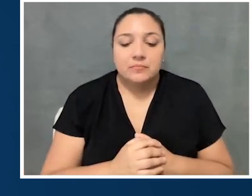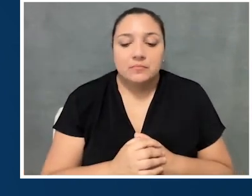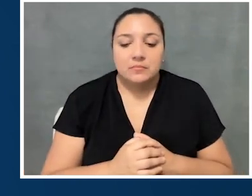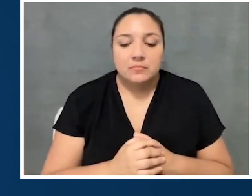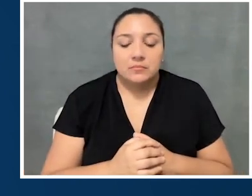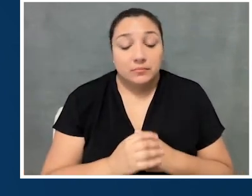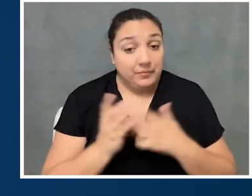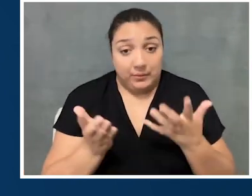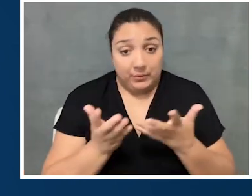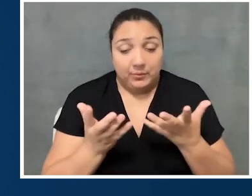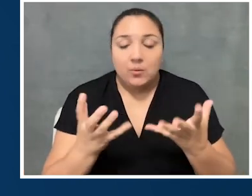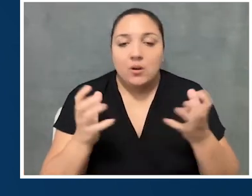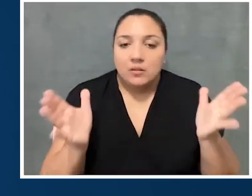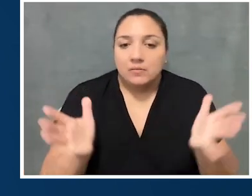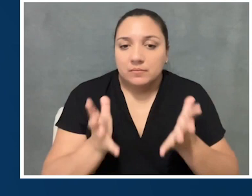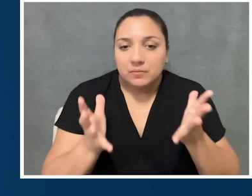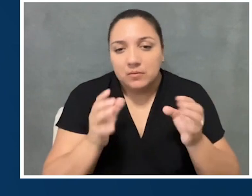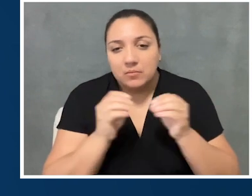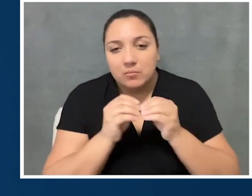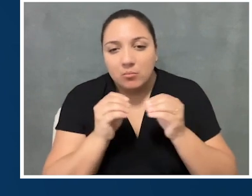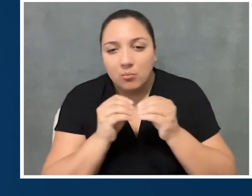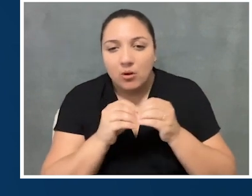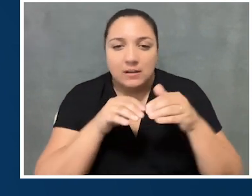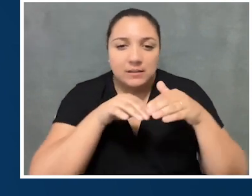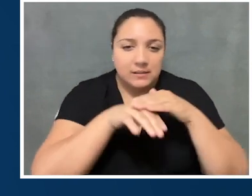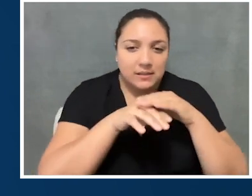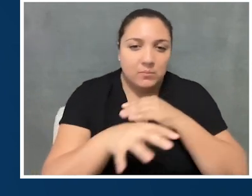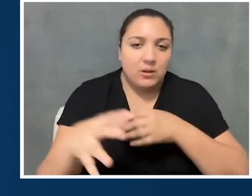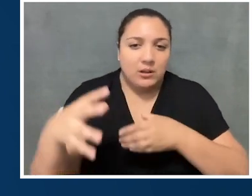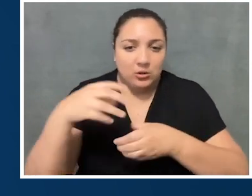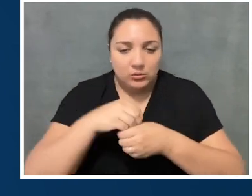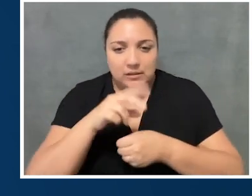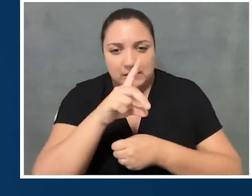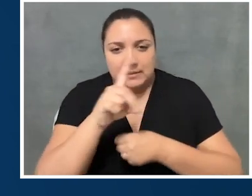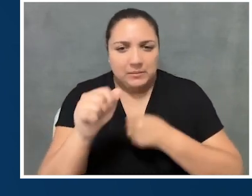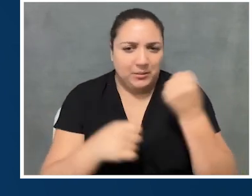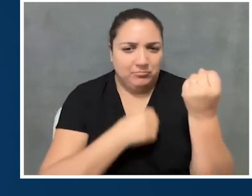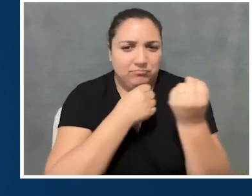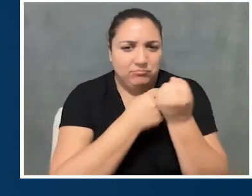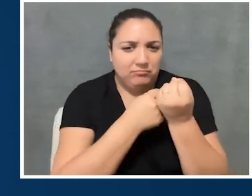foster a more accessible, inclusive, disability-affirming arts